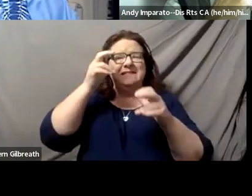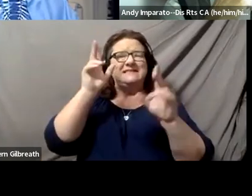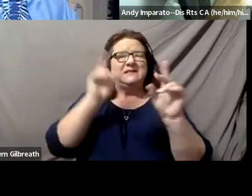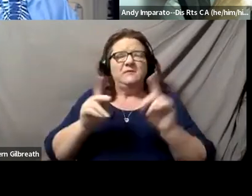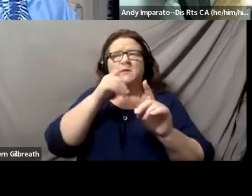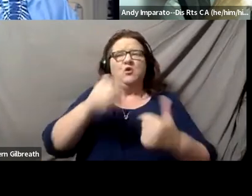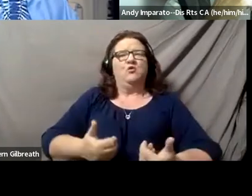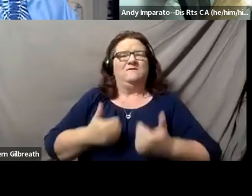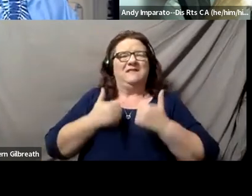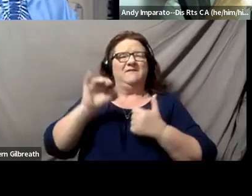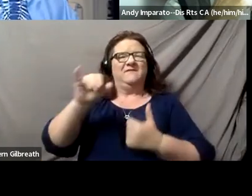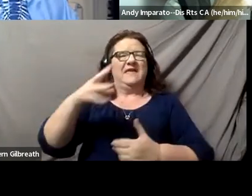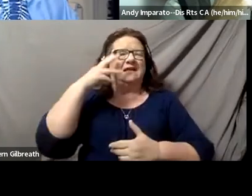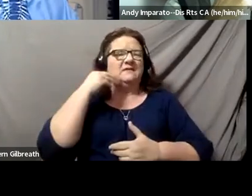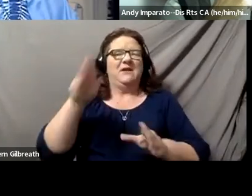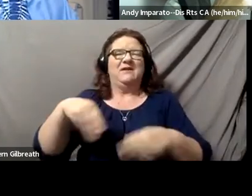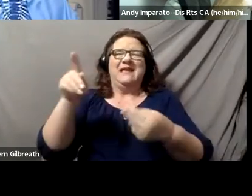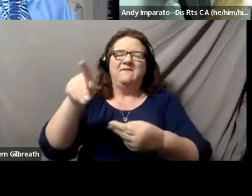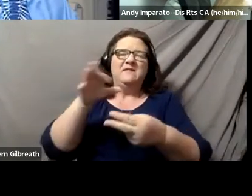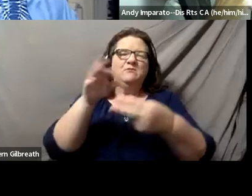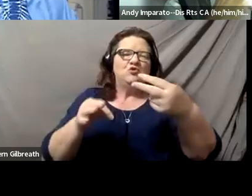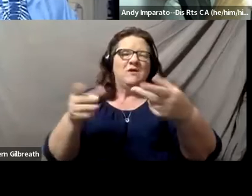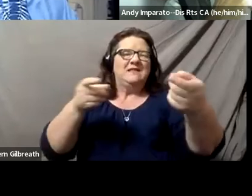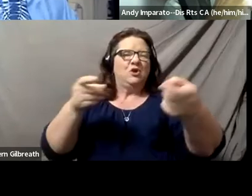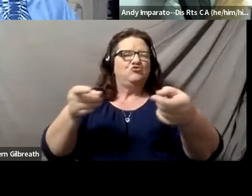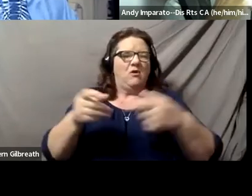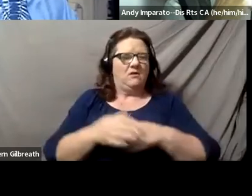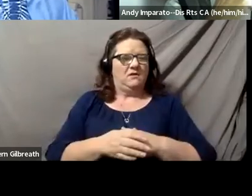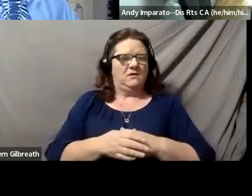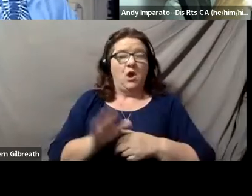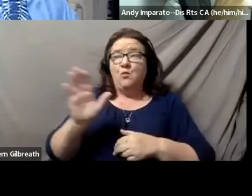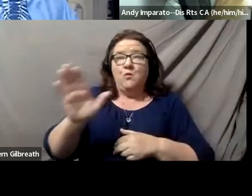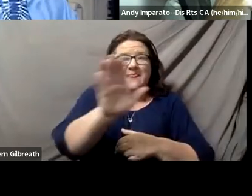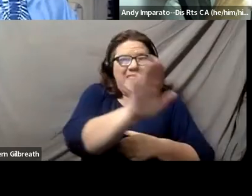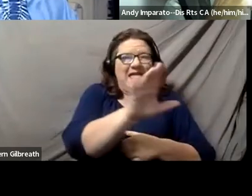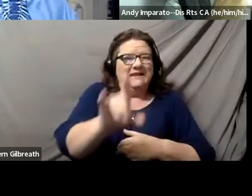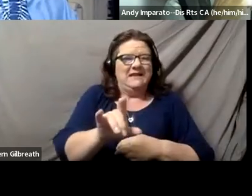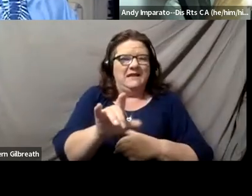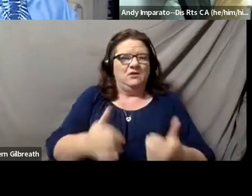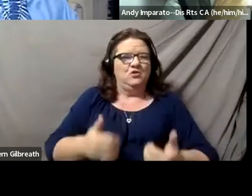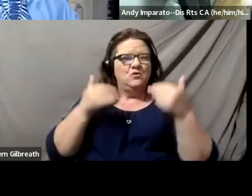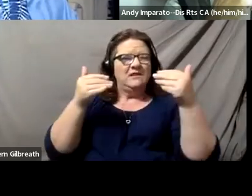and giving them choice and control over what they need to live the way they want to live.